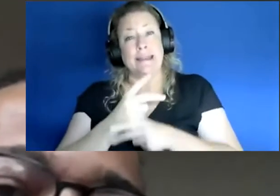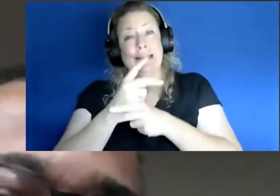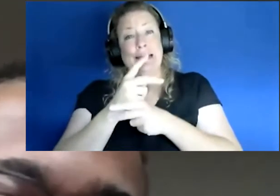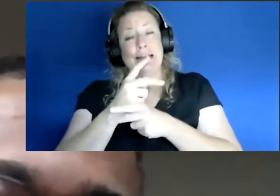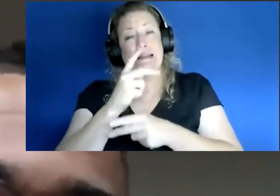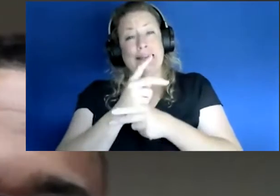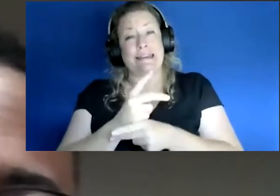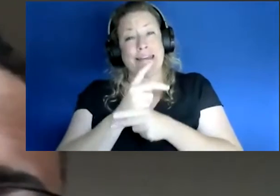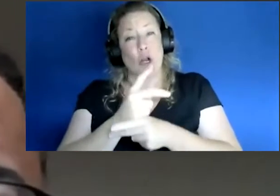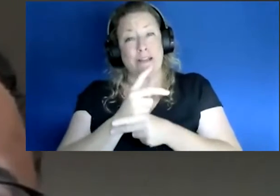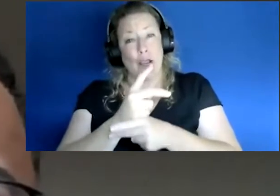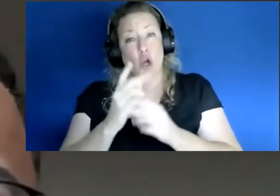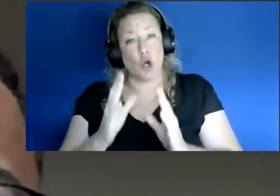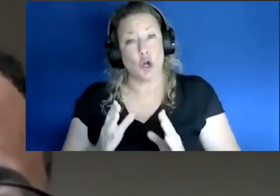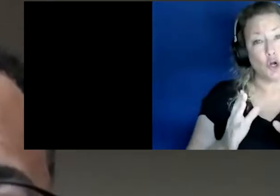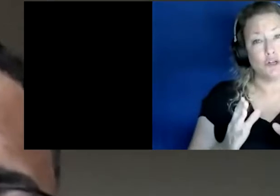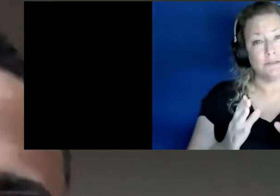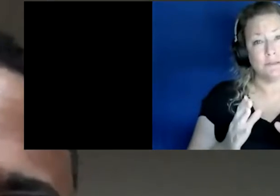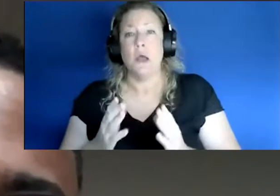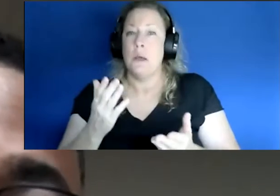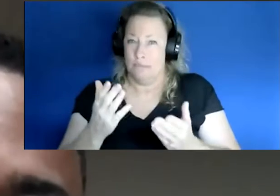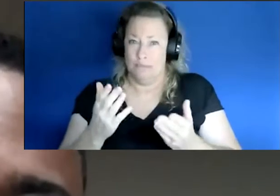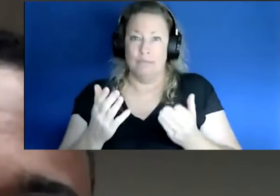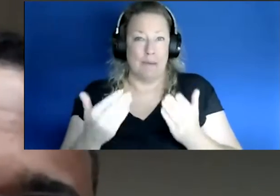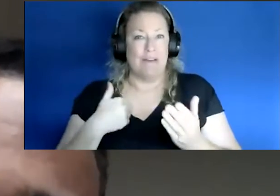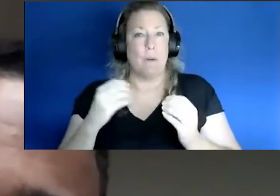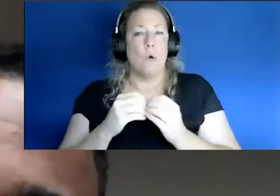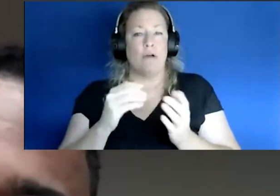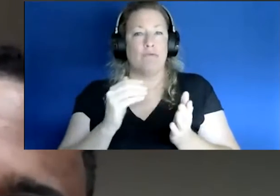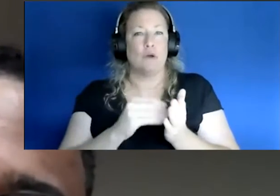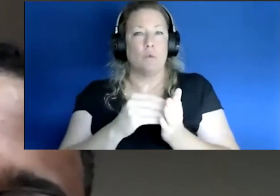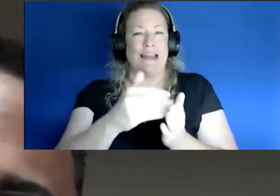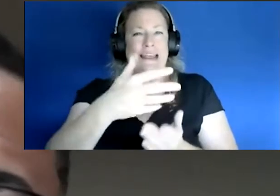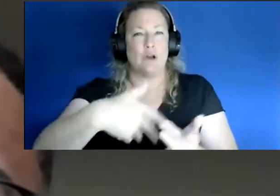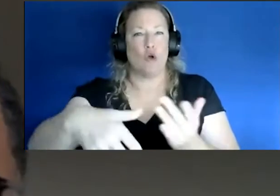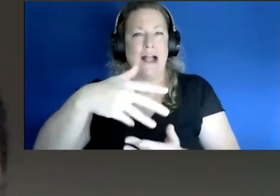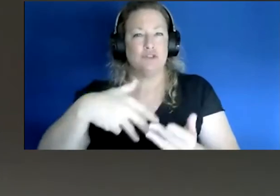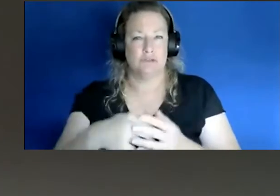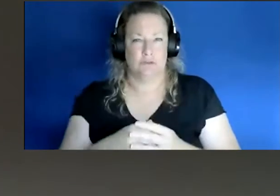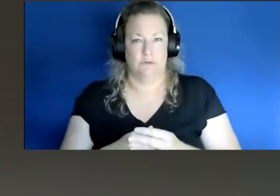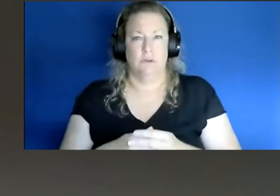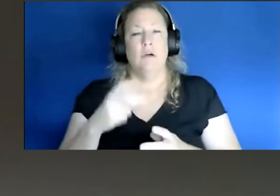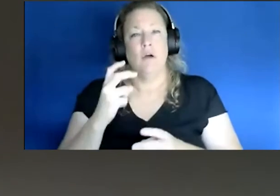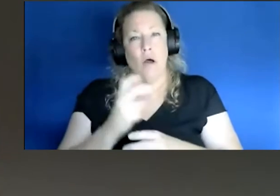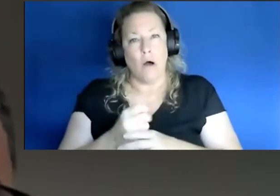respite workers that are that have more frequent interactions. So it's harder for them to you know